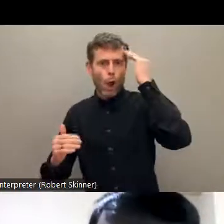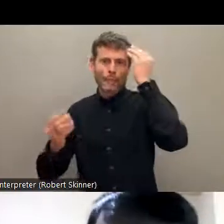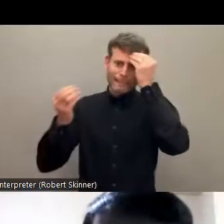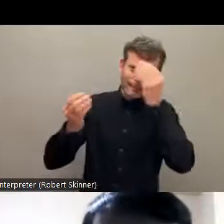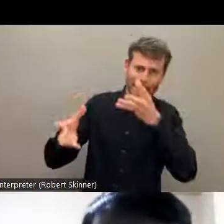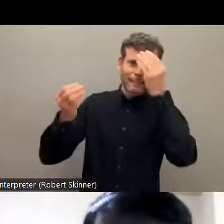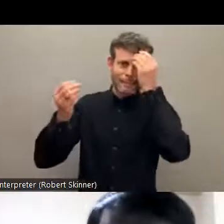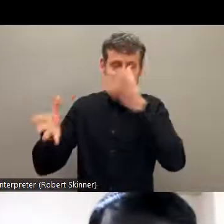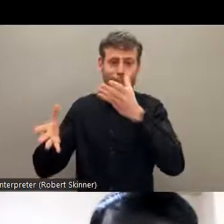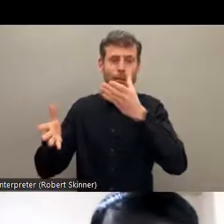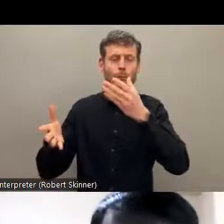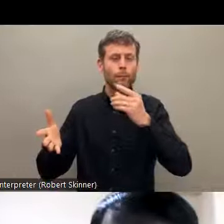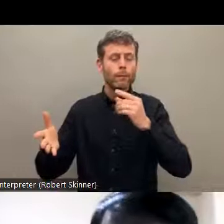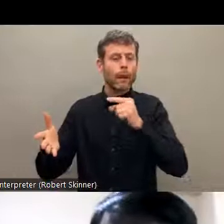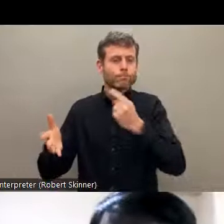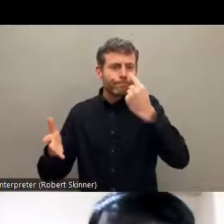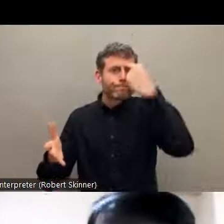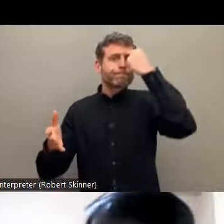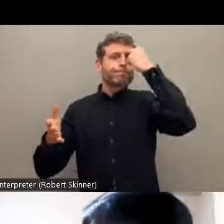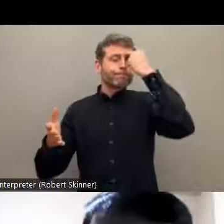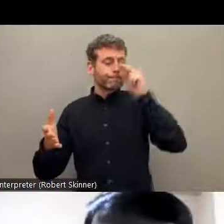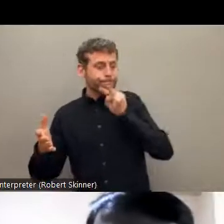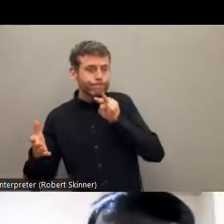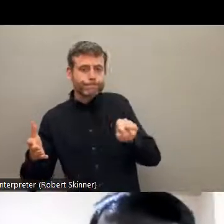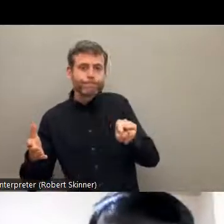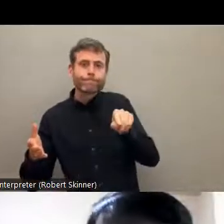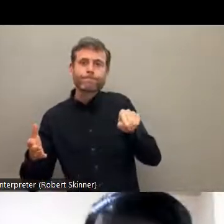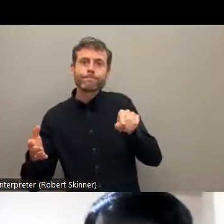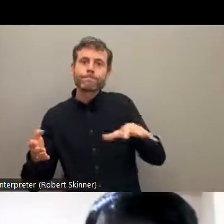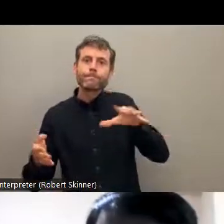other civil society organizations. And we all know that there is a